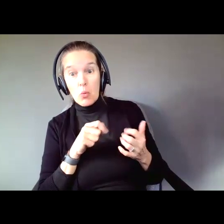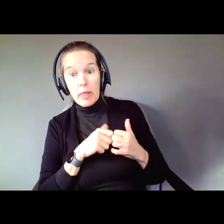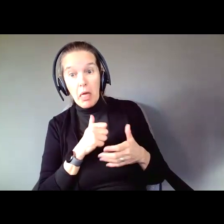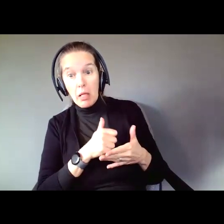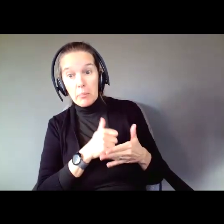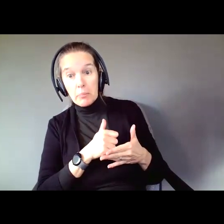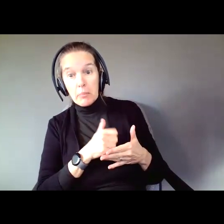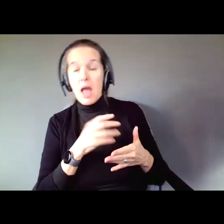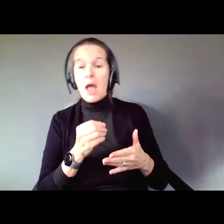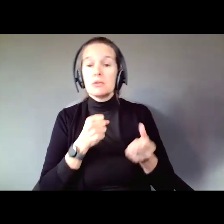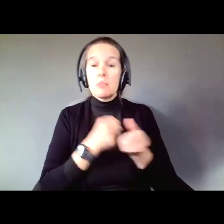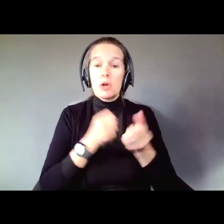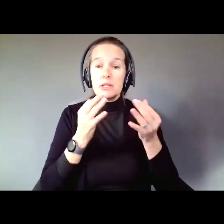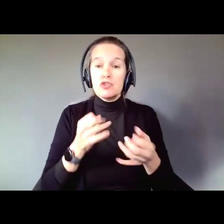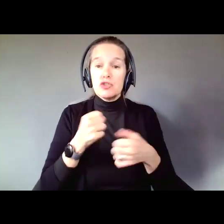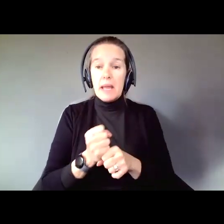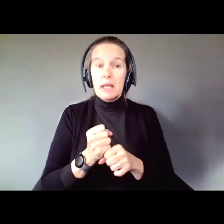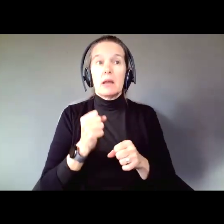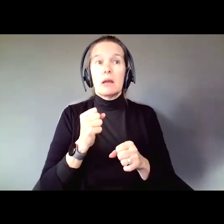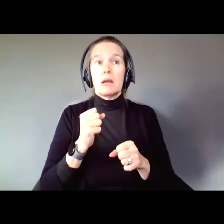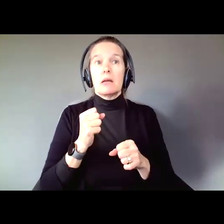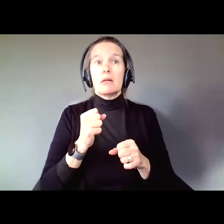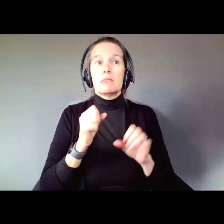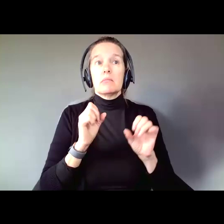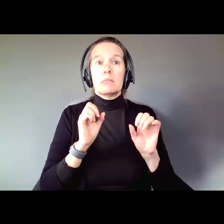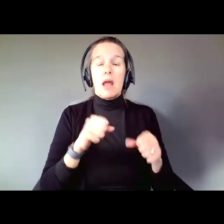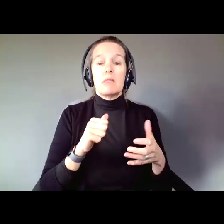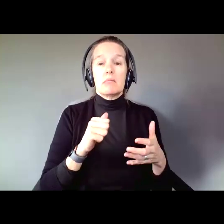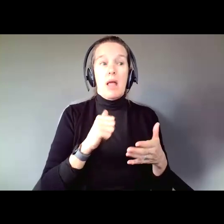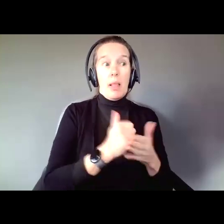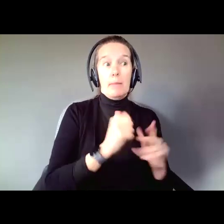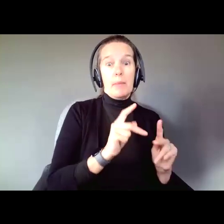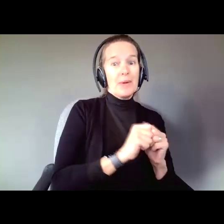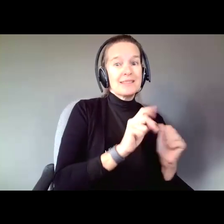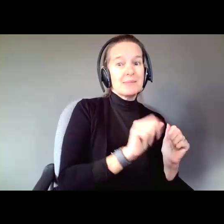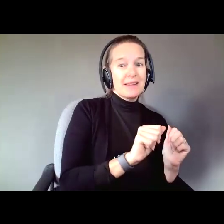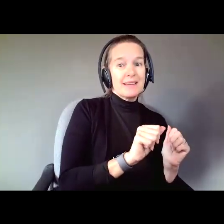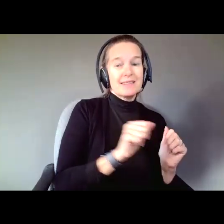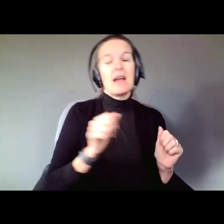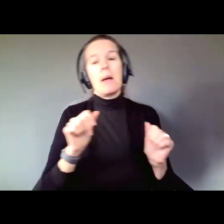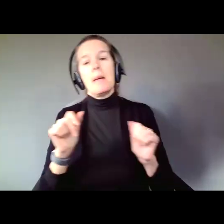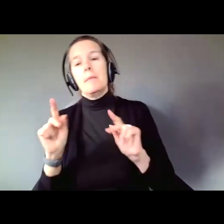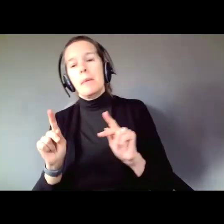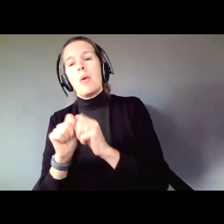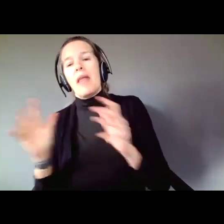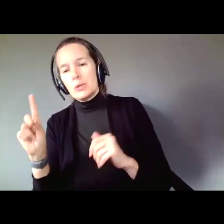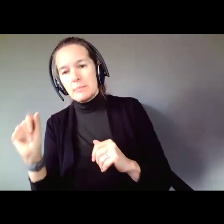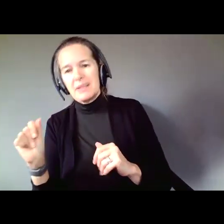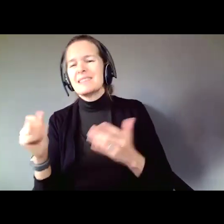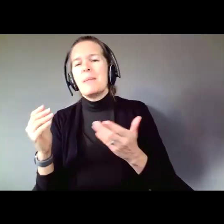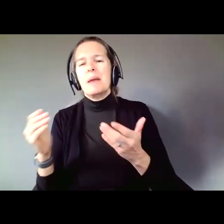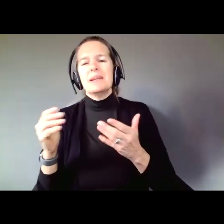do for people with disabilities precisely what it does for People without Disabilities. It may be different methodologies, it might be different methods. But it is the same idea.